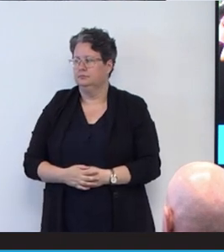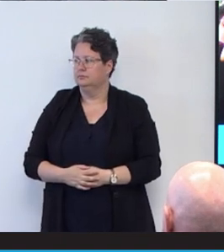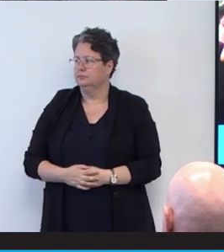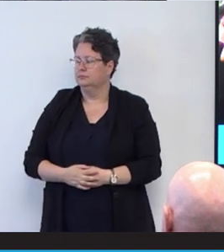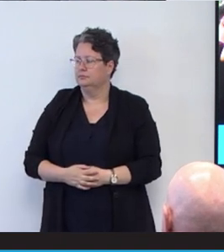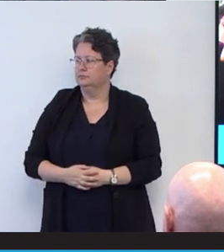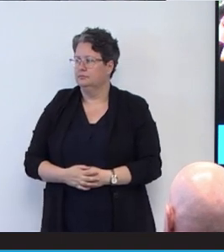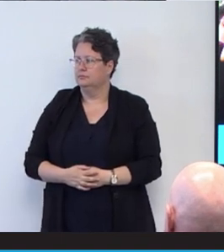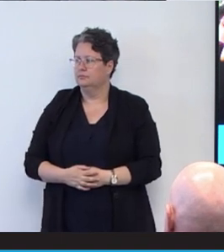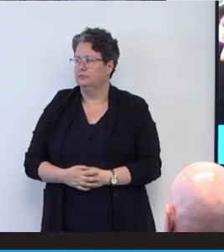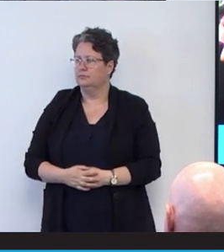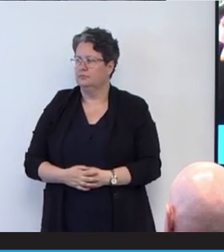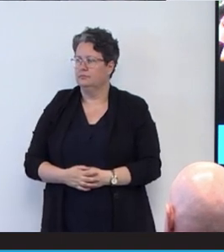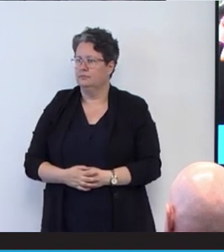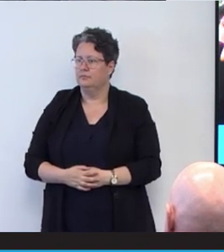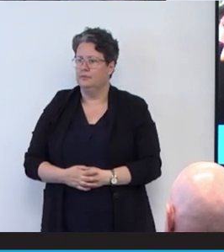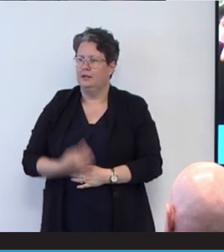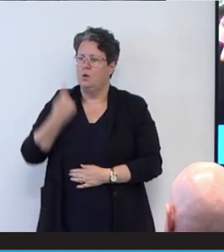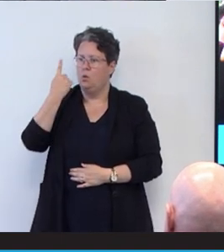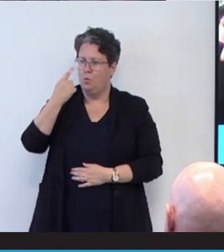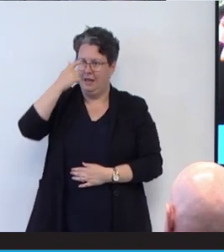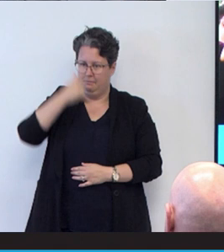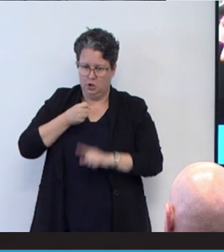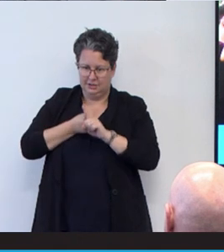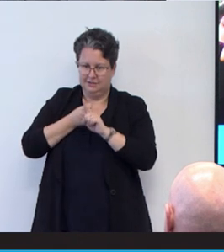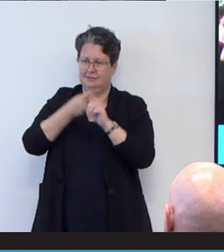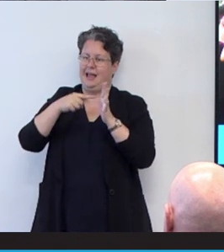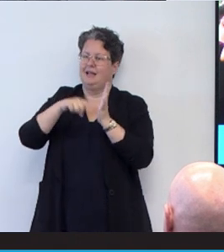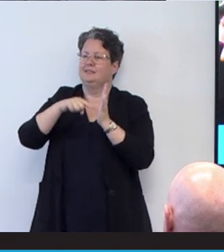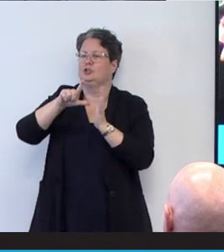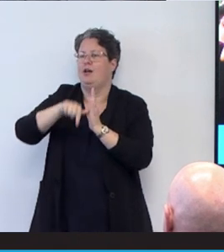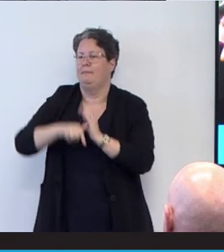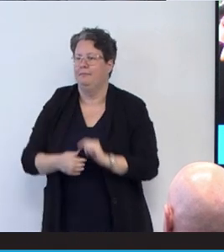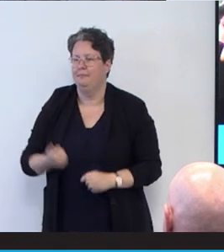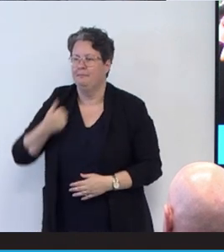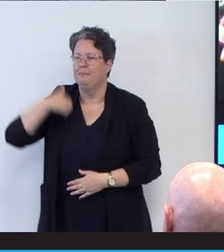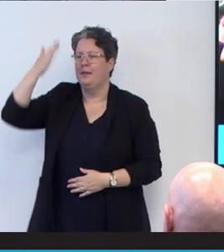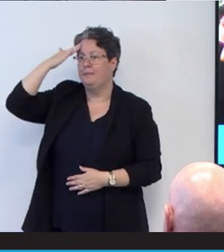And it's just about one person at a time. My mom likes to say that by helping one person,